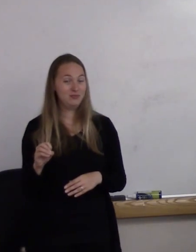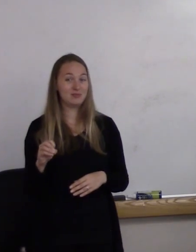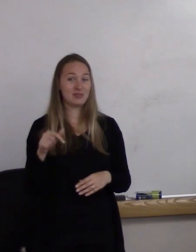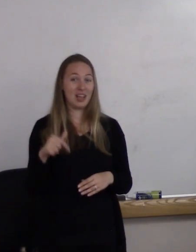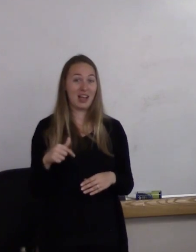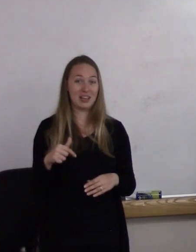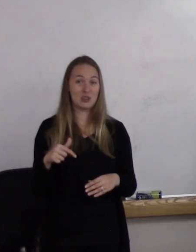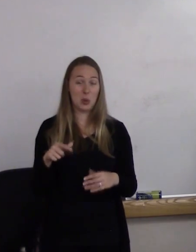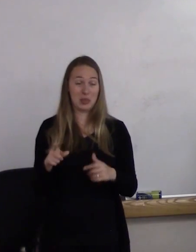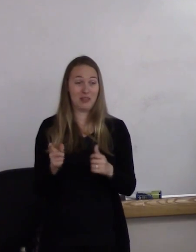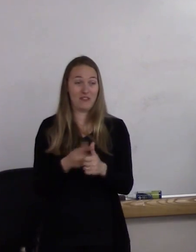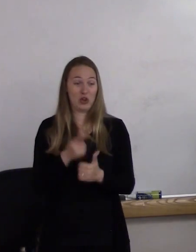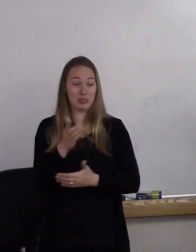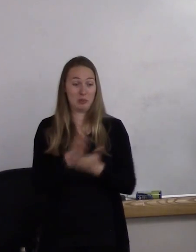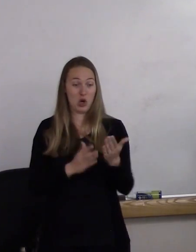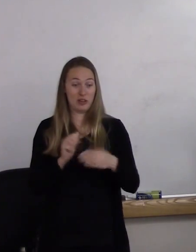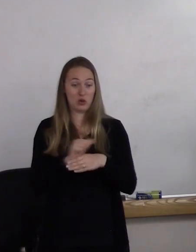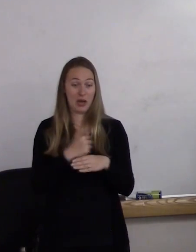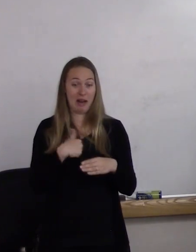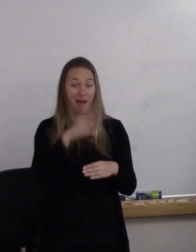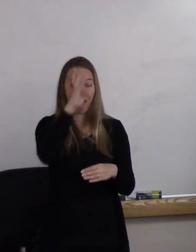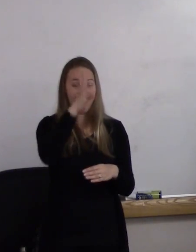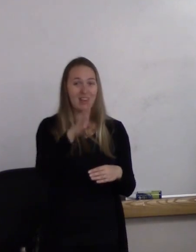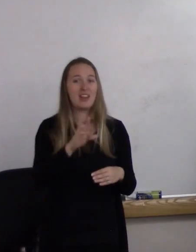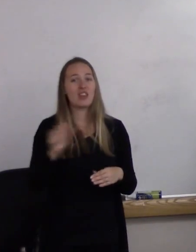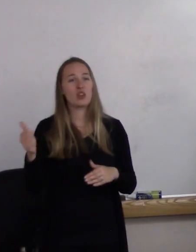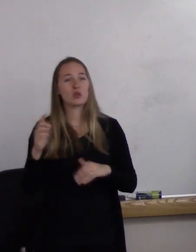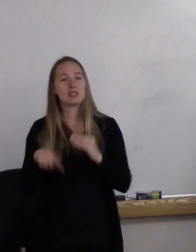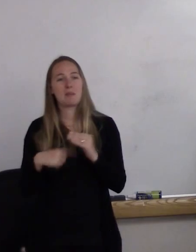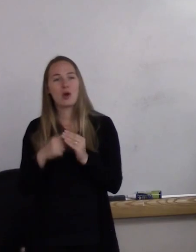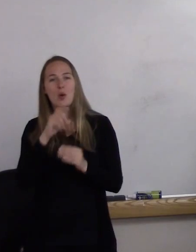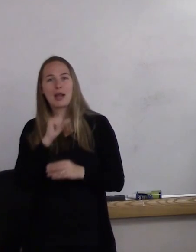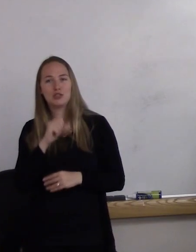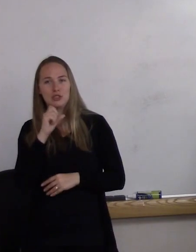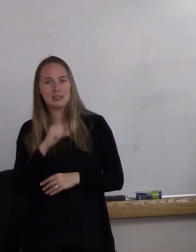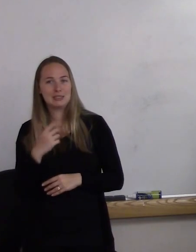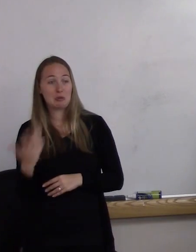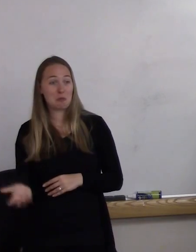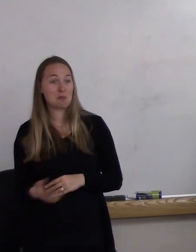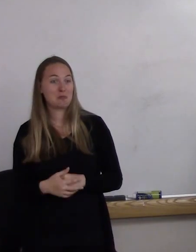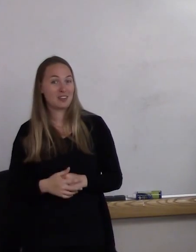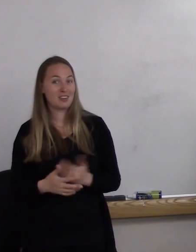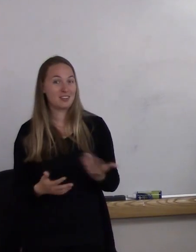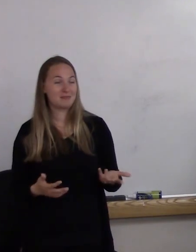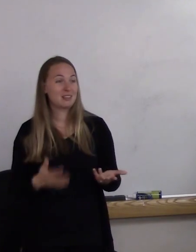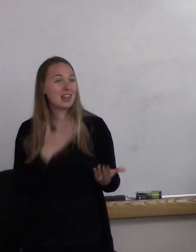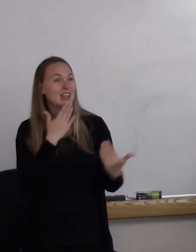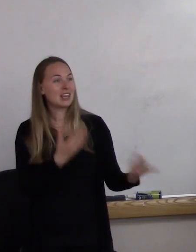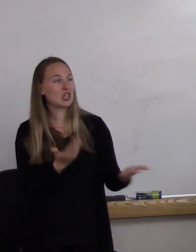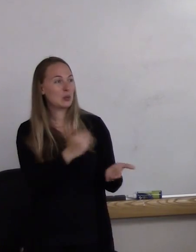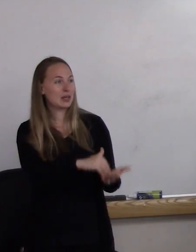of our training. The rest of it is all about aging. So thank you again.